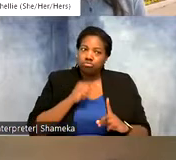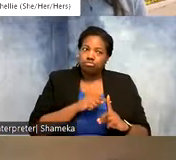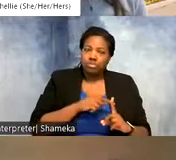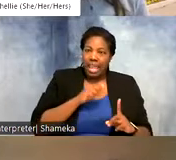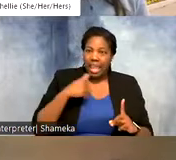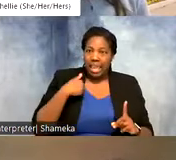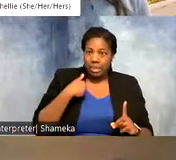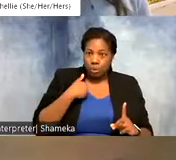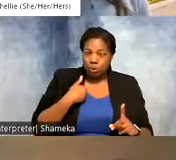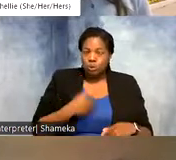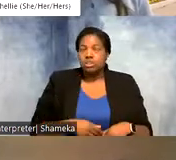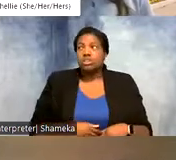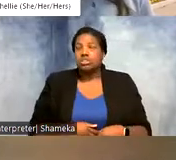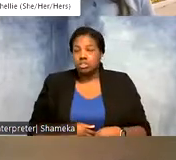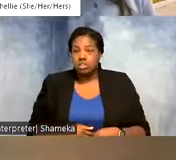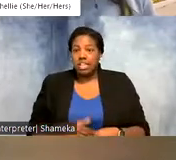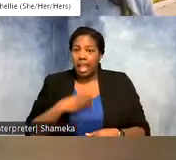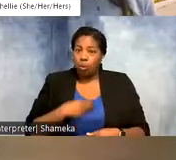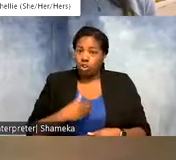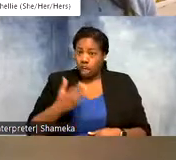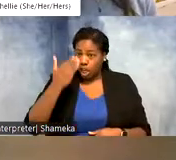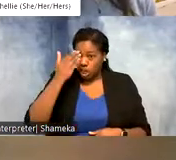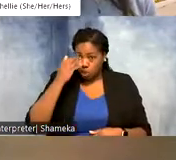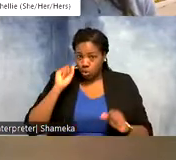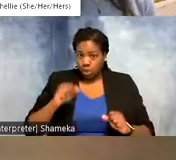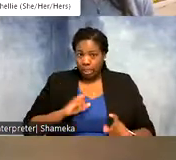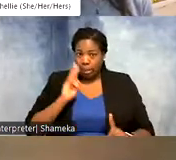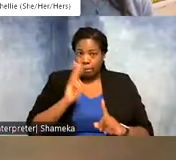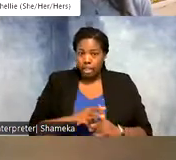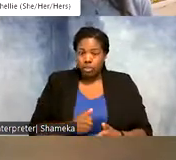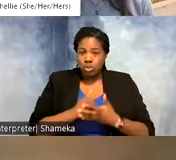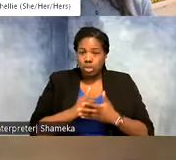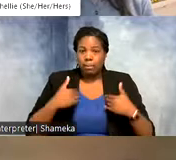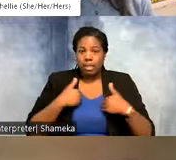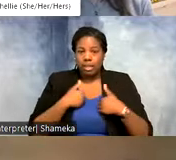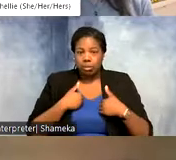And I wish I had known that you could apply math to help animals. I think that would have been